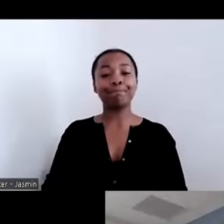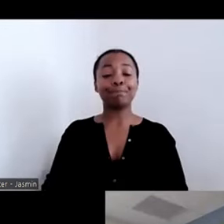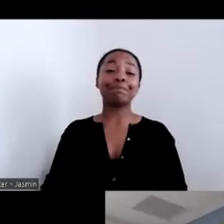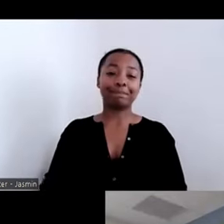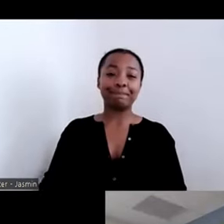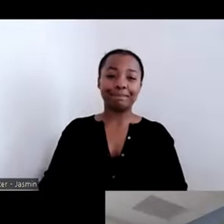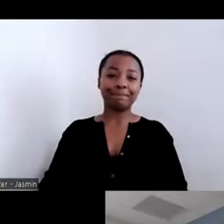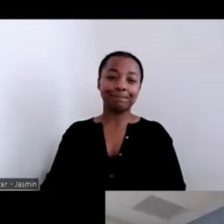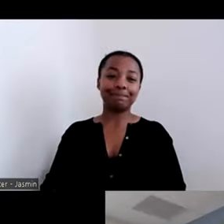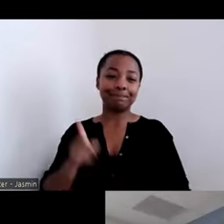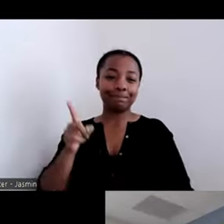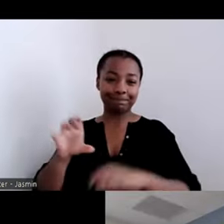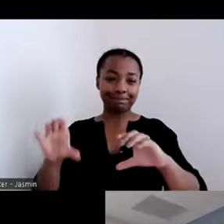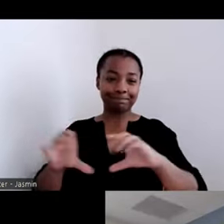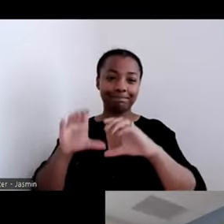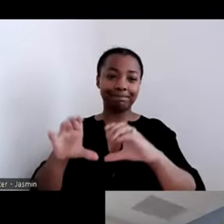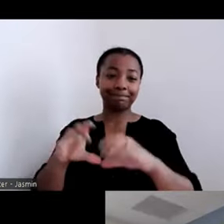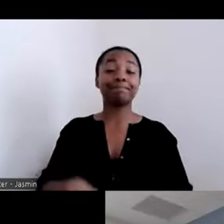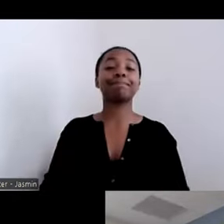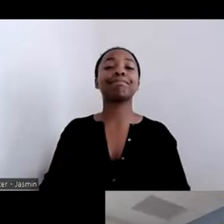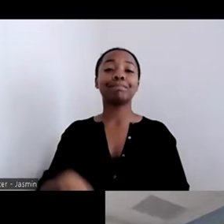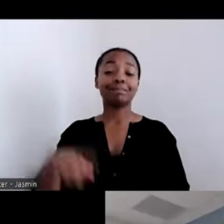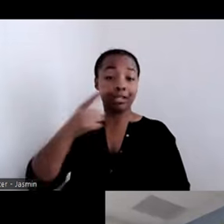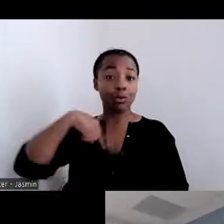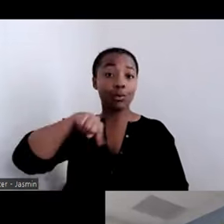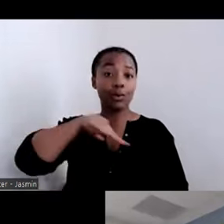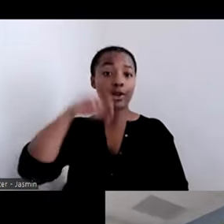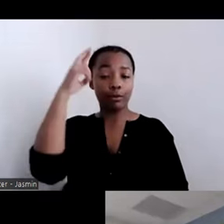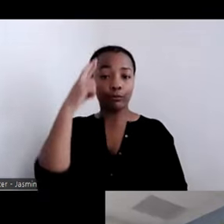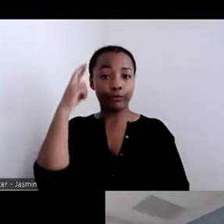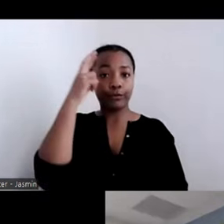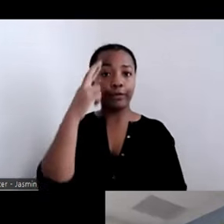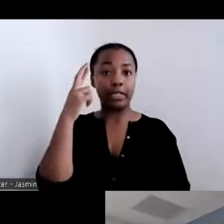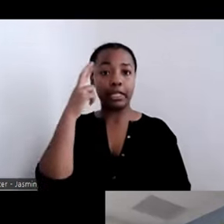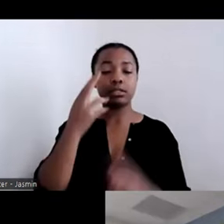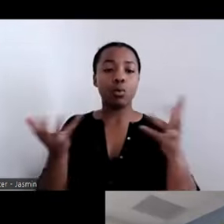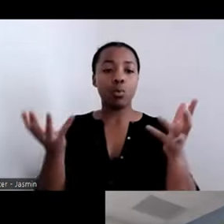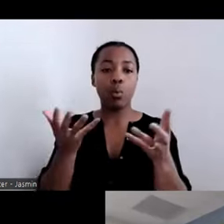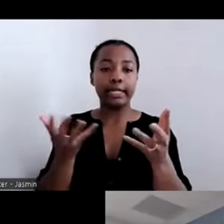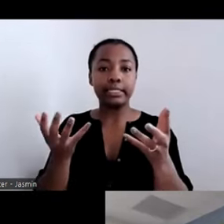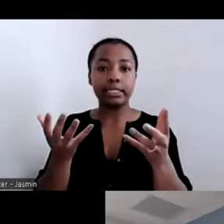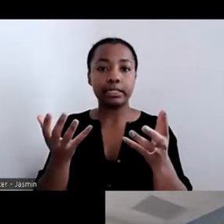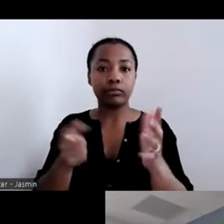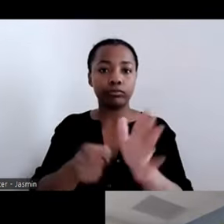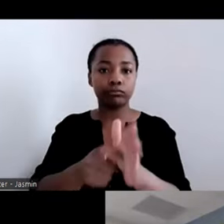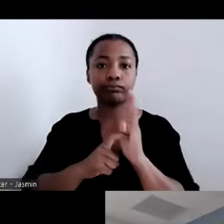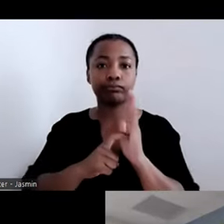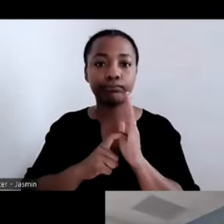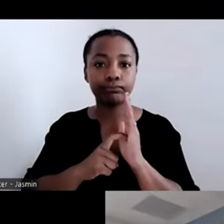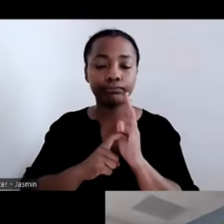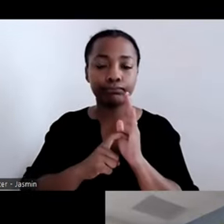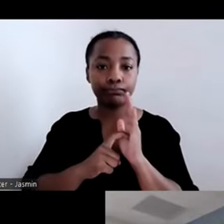longest realization, this path, of what does it take? And hearing from the people